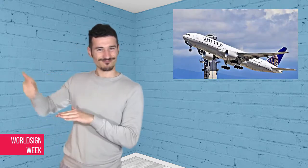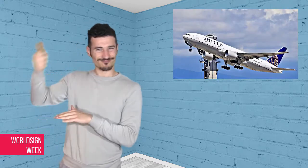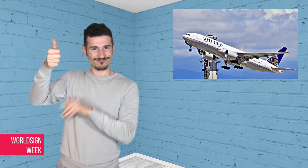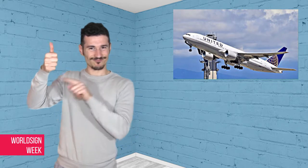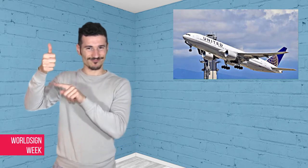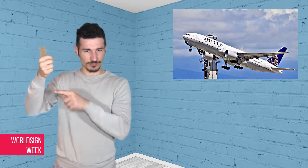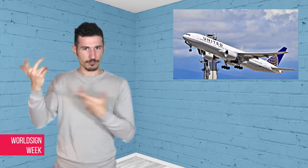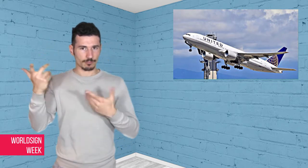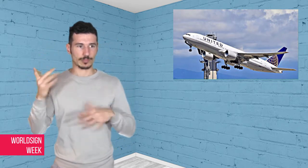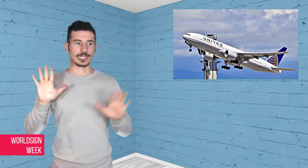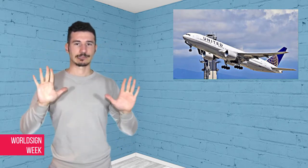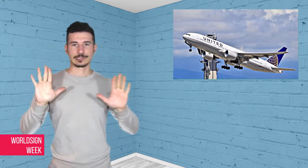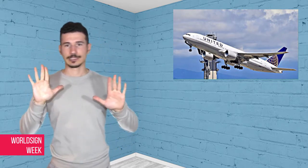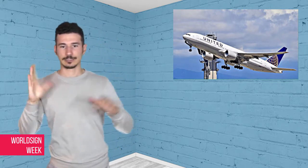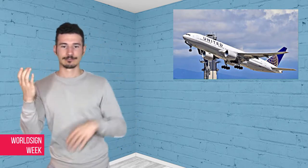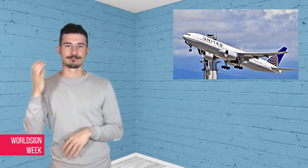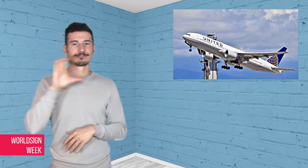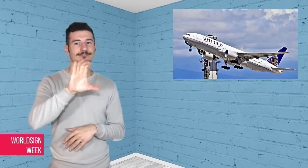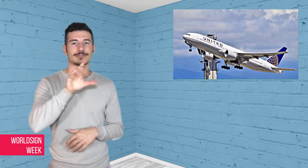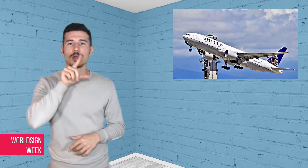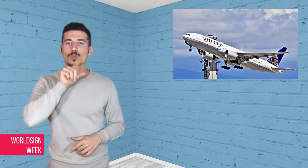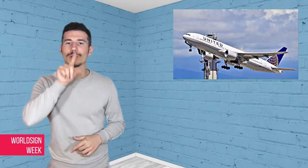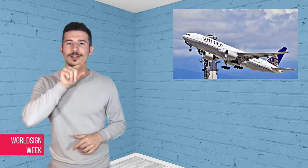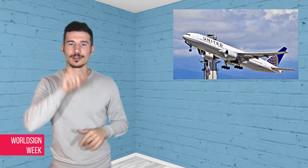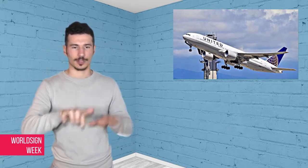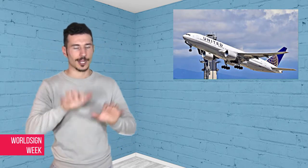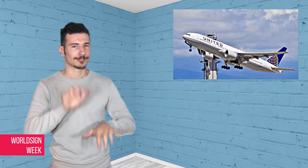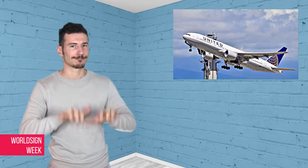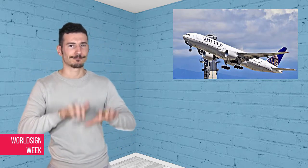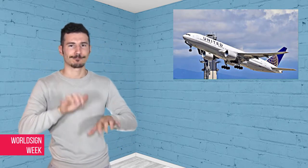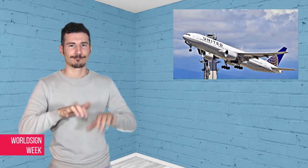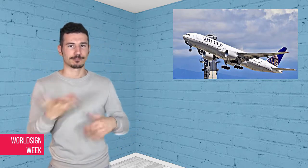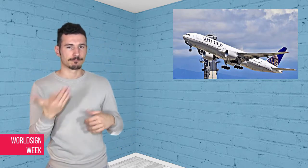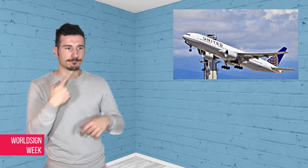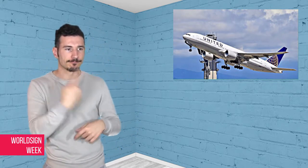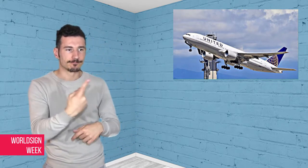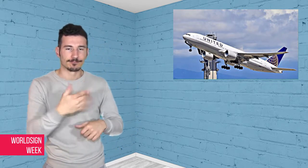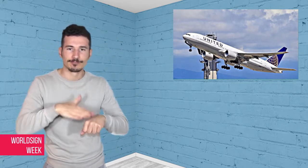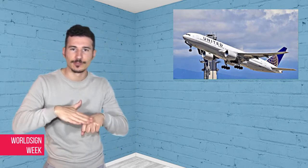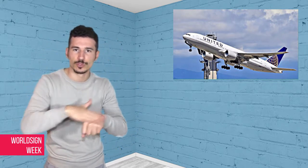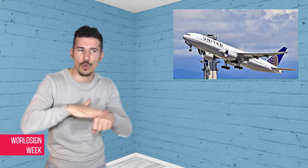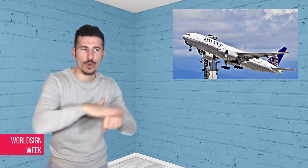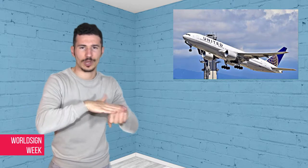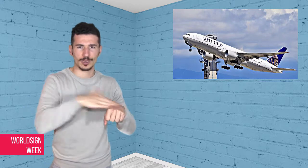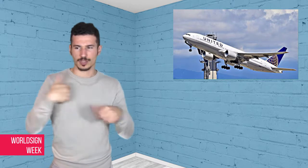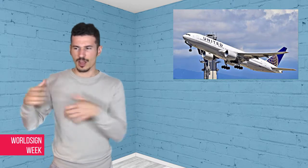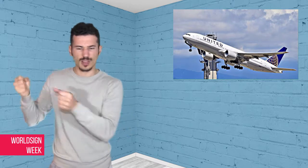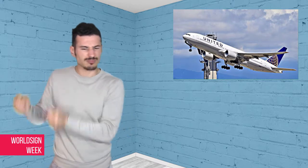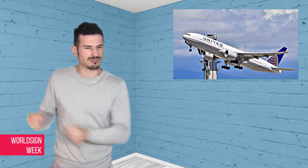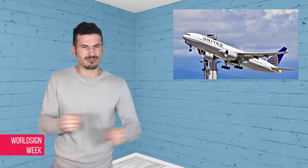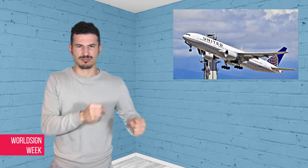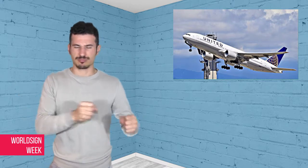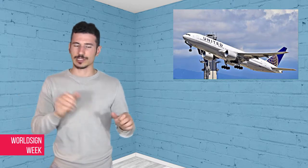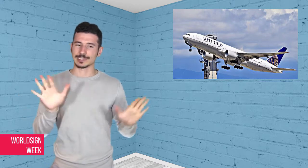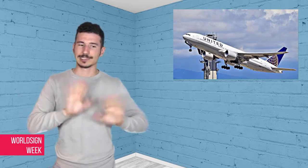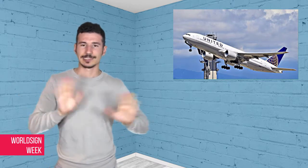ever be mistreated this way”. The viral video may change how the airport